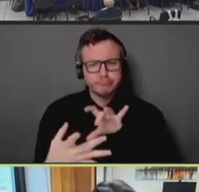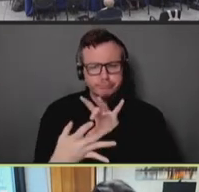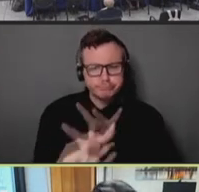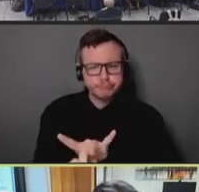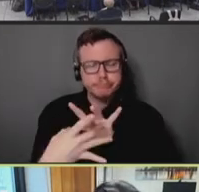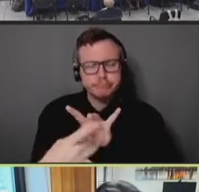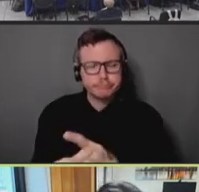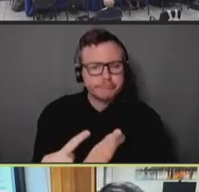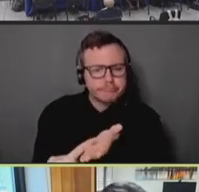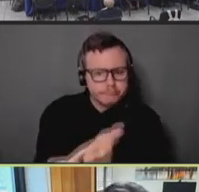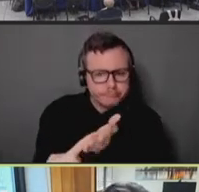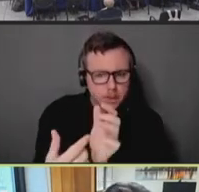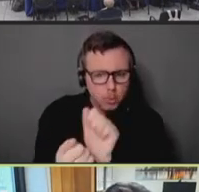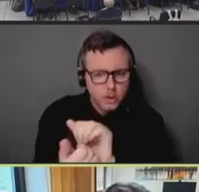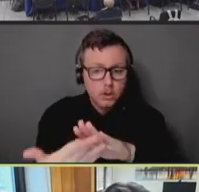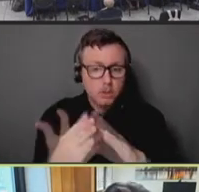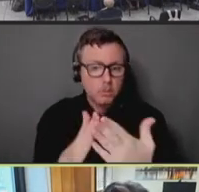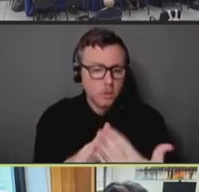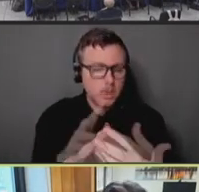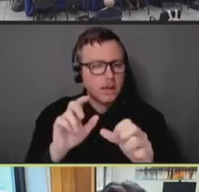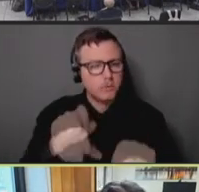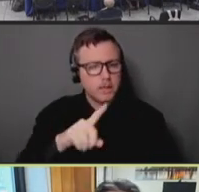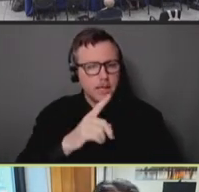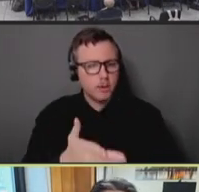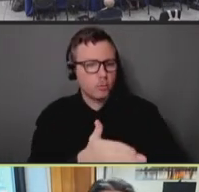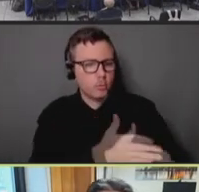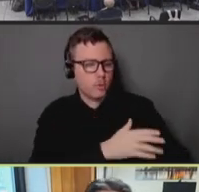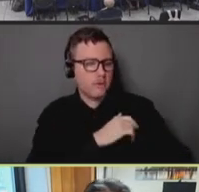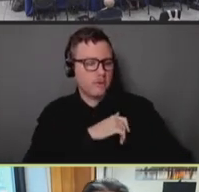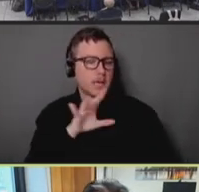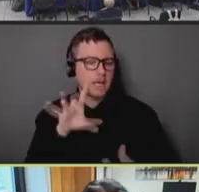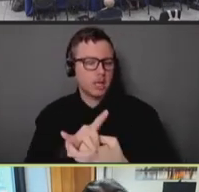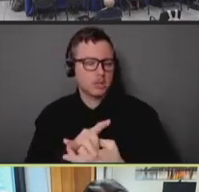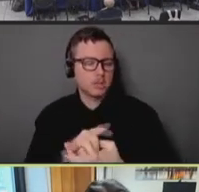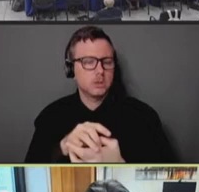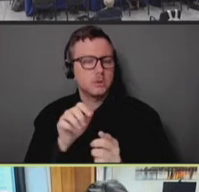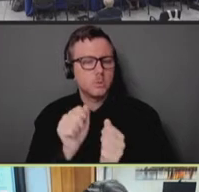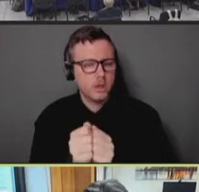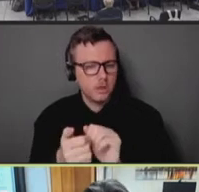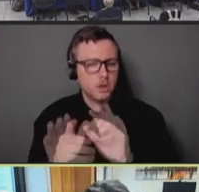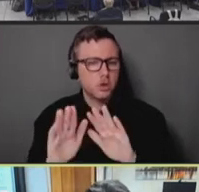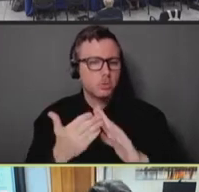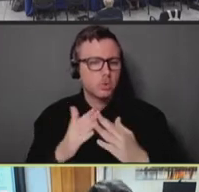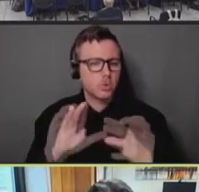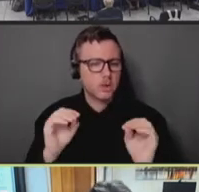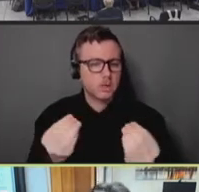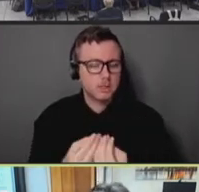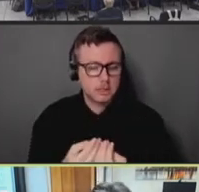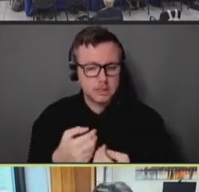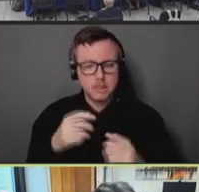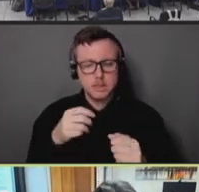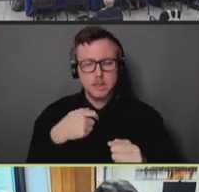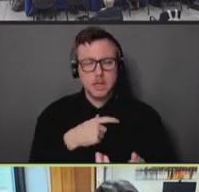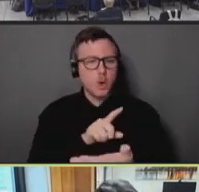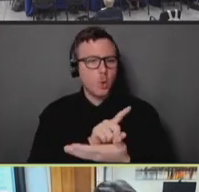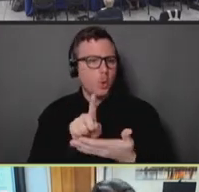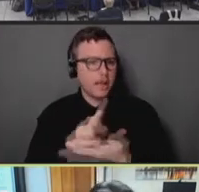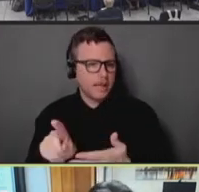of community organizations. And we convene regular meetings weekly, at a minimum, often two or three